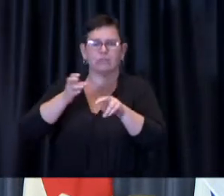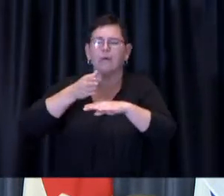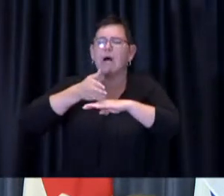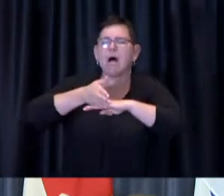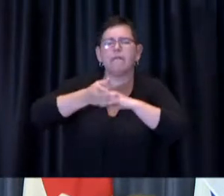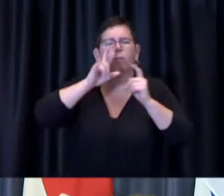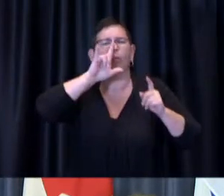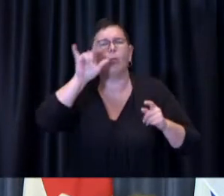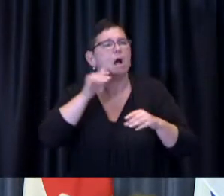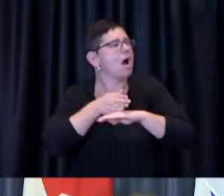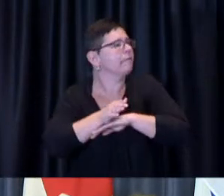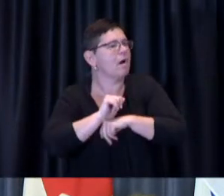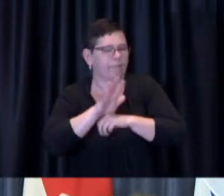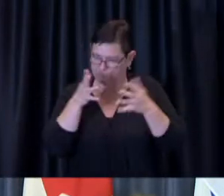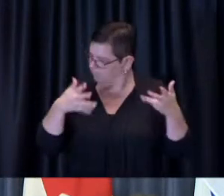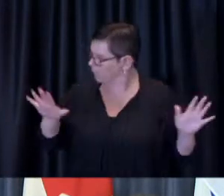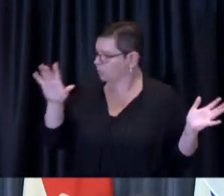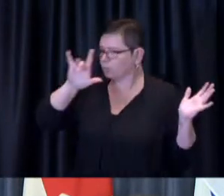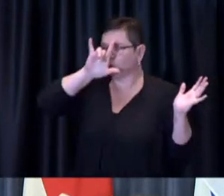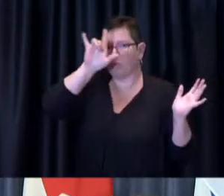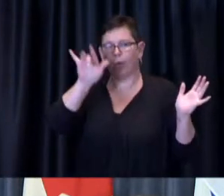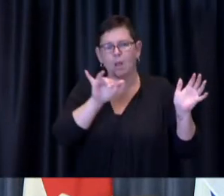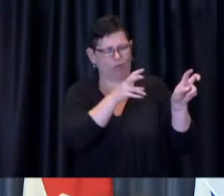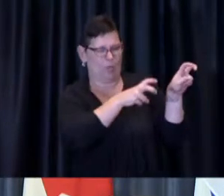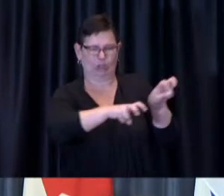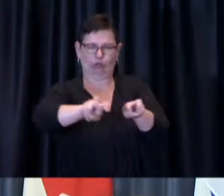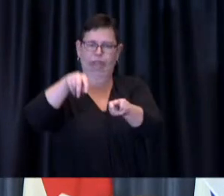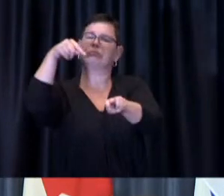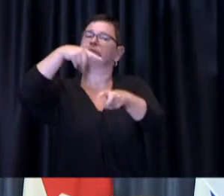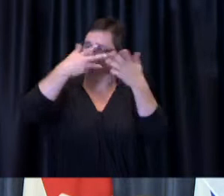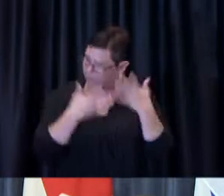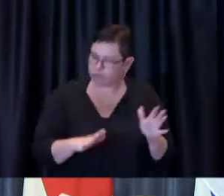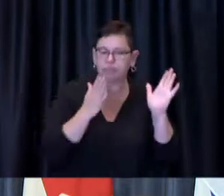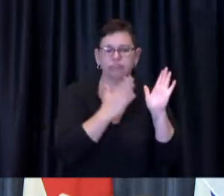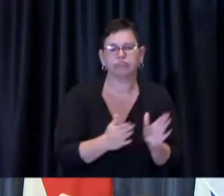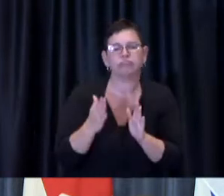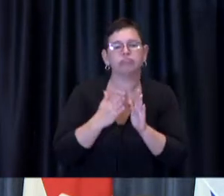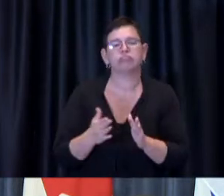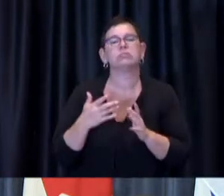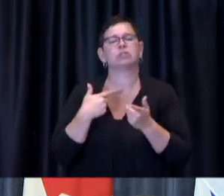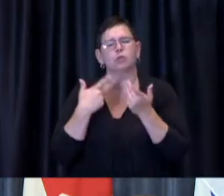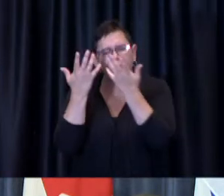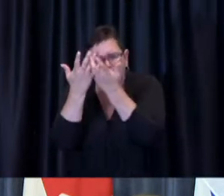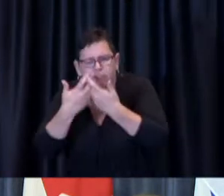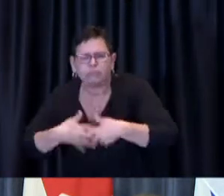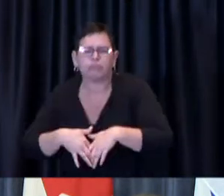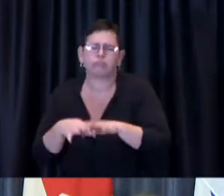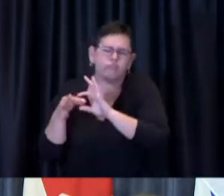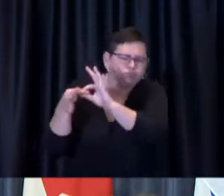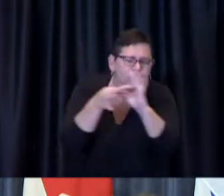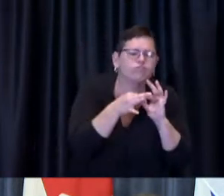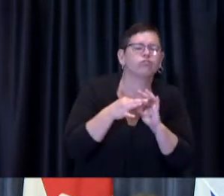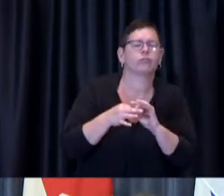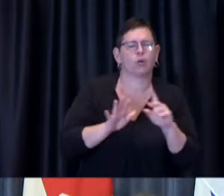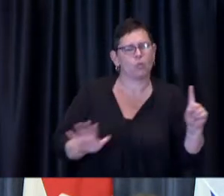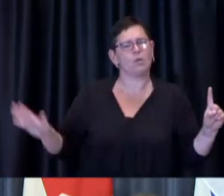Our team is also hard at work supporting and coordinating the City-wide post-COVID-19 recovery and restart efforts,